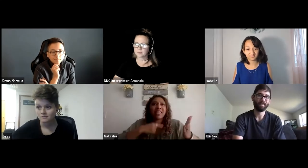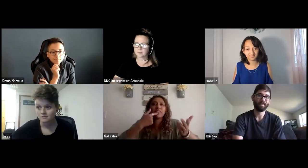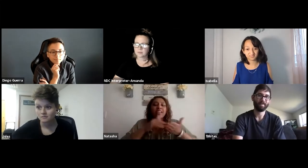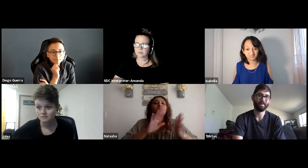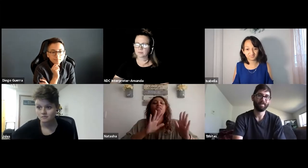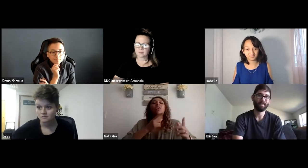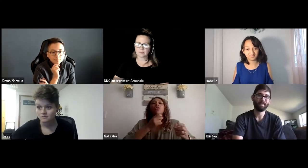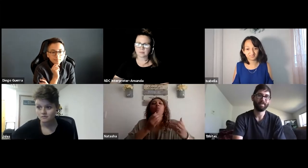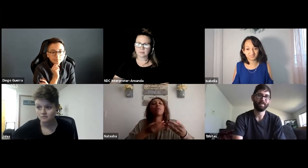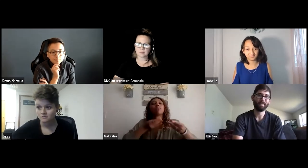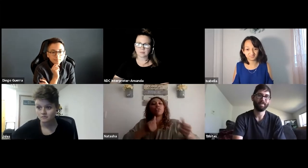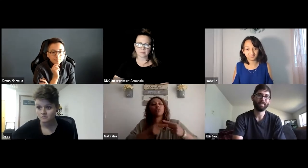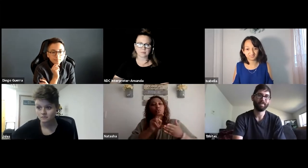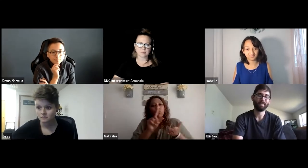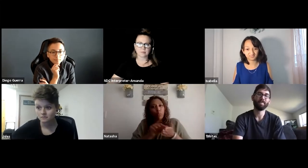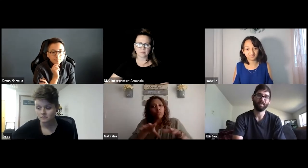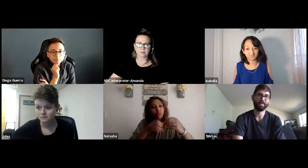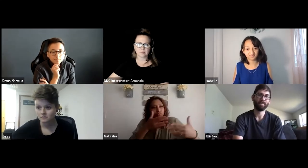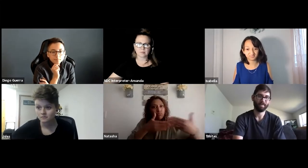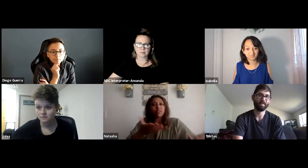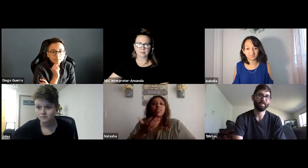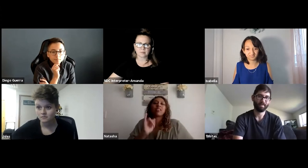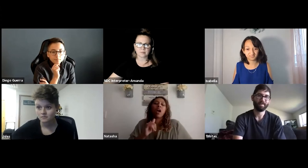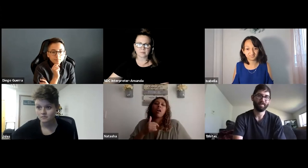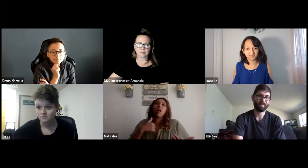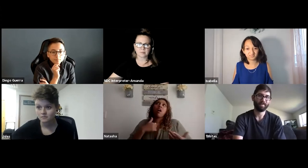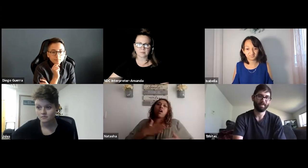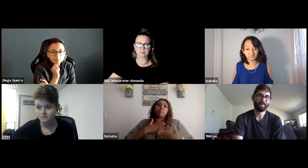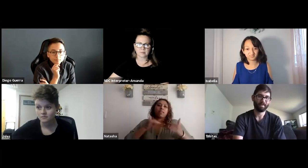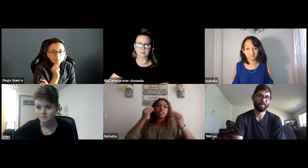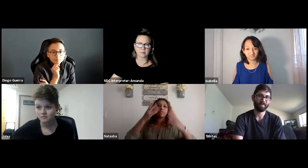with the interpreter and be able to come together with them, so I did want things to work out smoothly